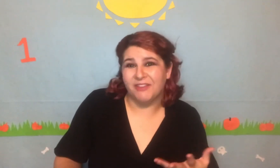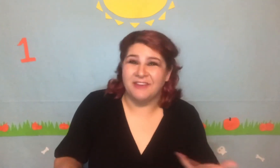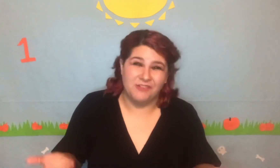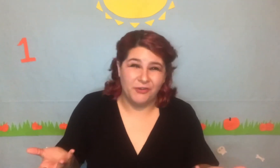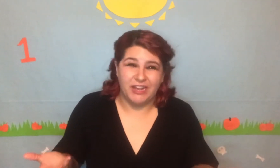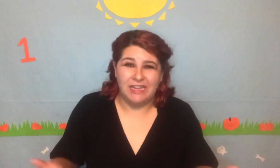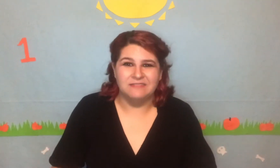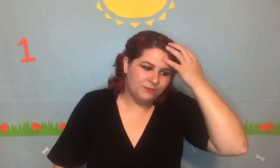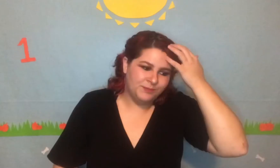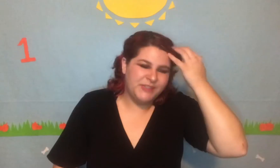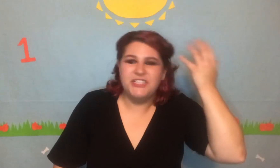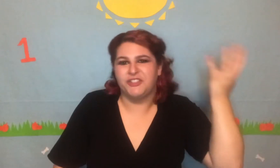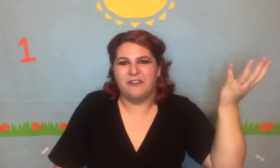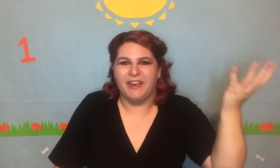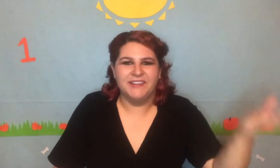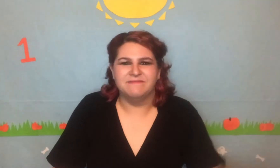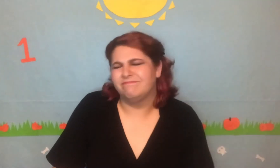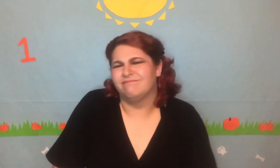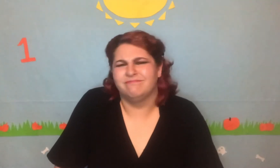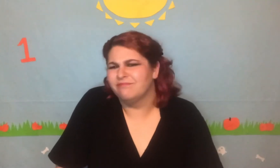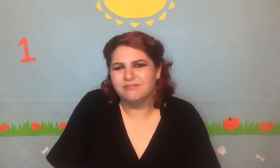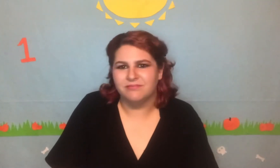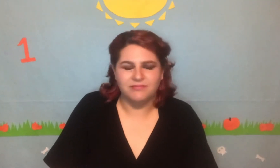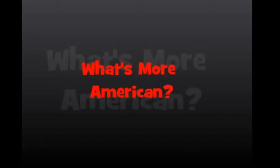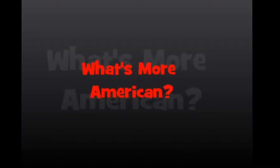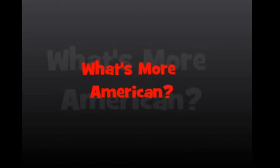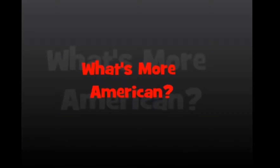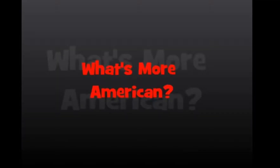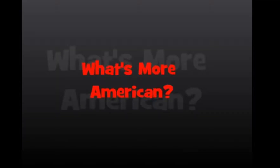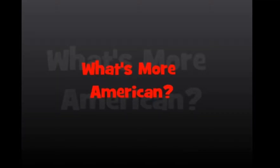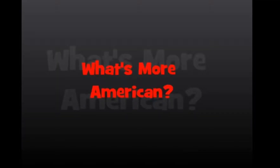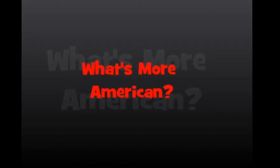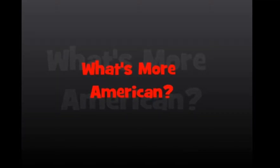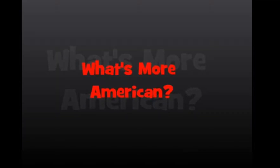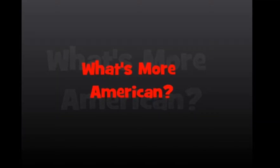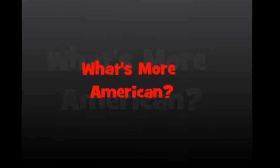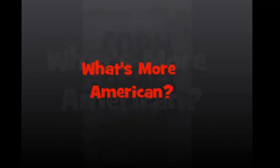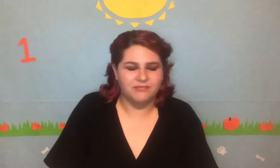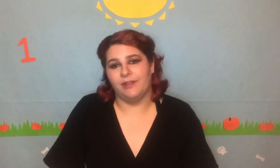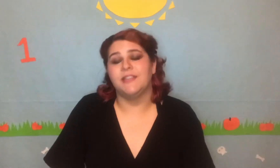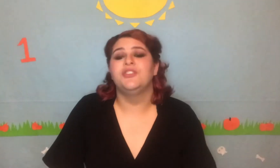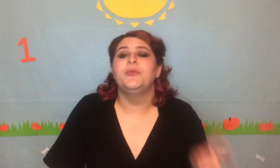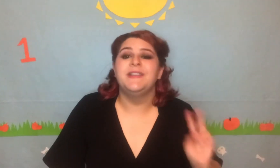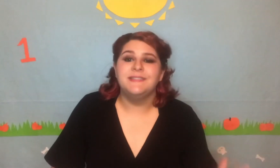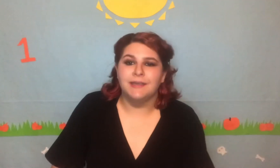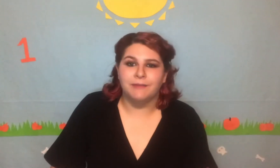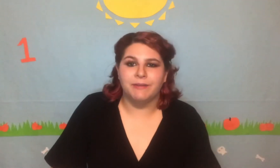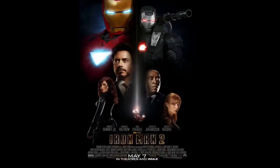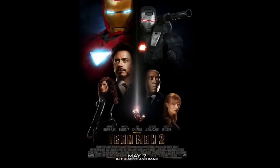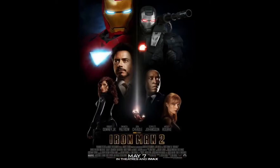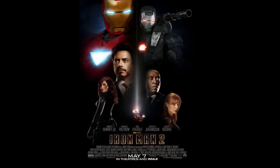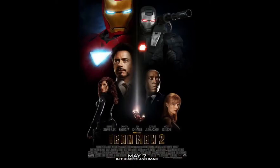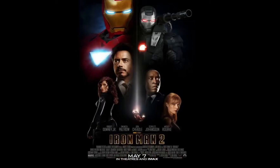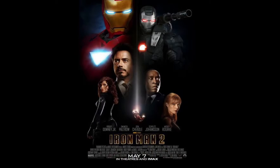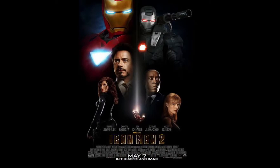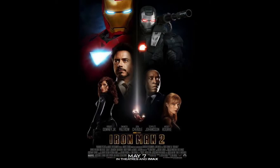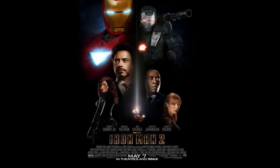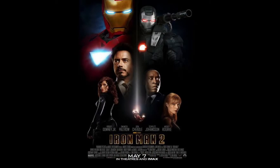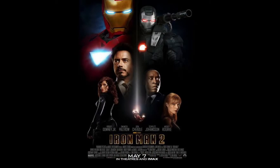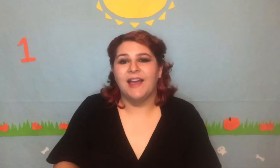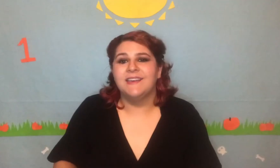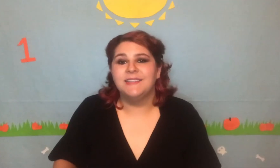like, voting, but they just fight. "What's more American?" In 22nd place is Iron Man 2. I simply